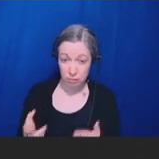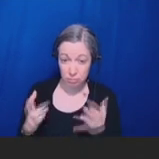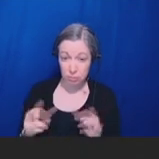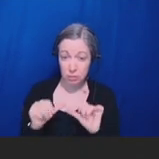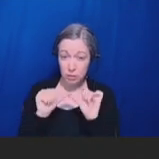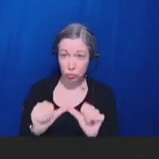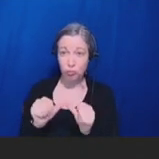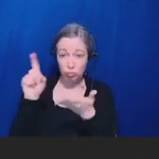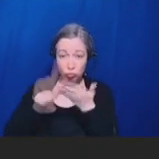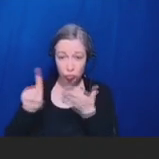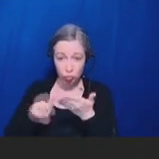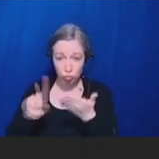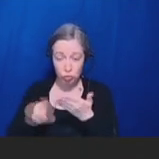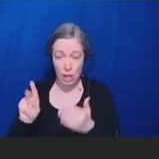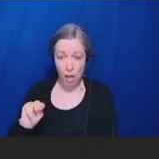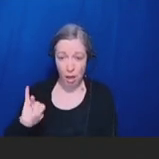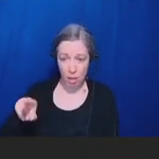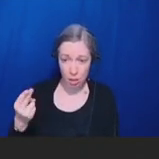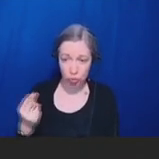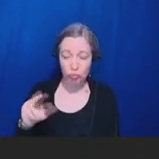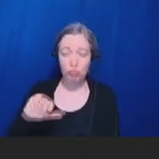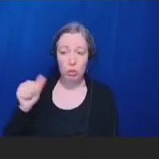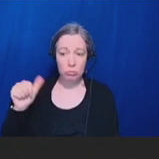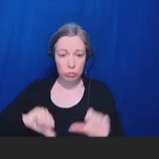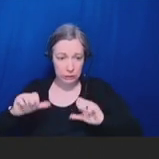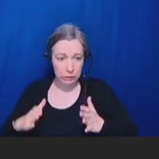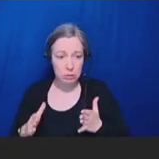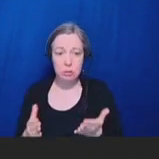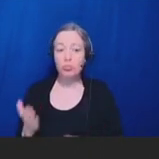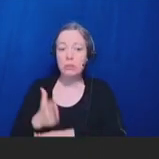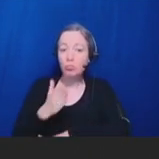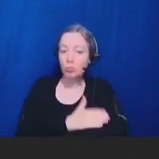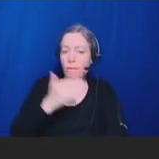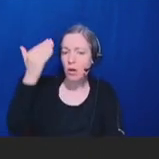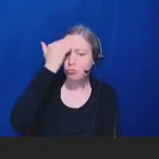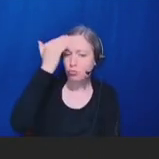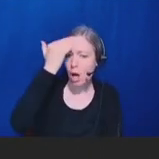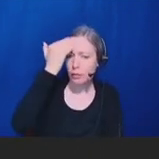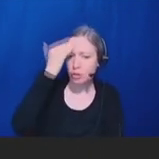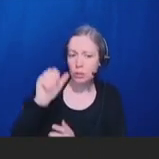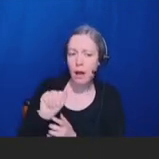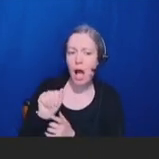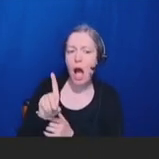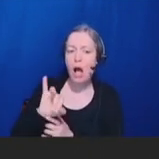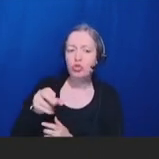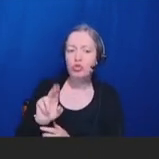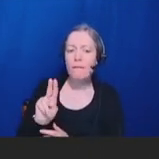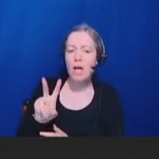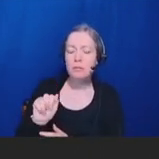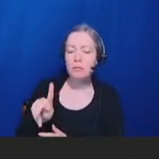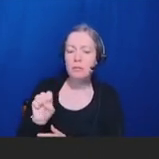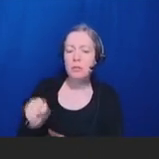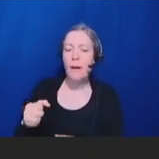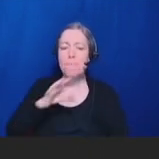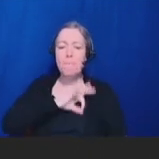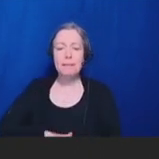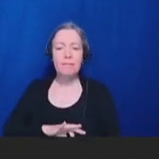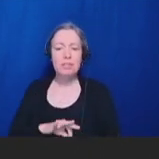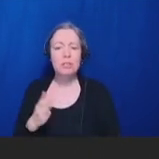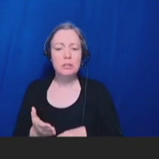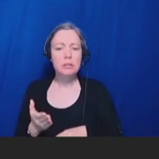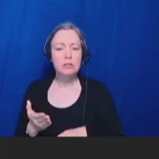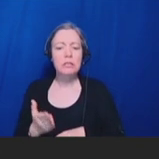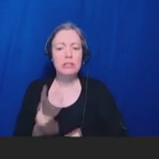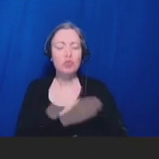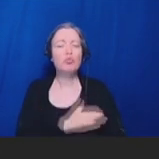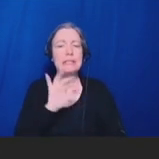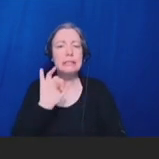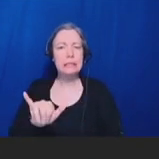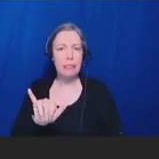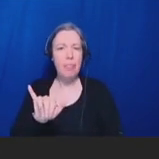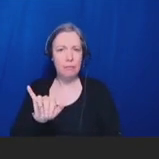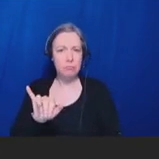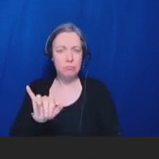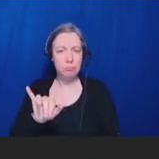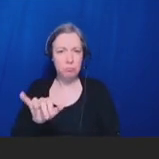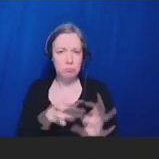of adjuvants, both in their benefits and in increasing reactogenicity. Next slide, please.